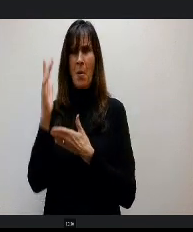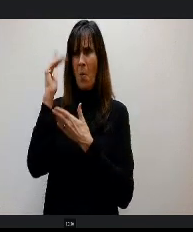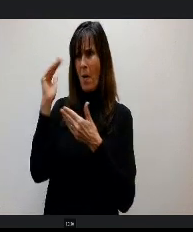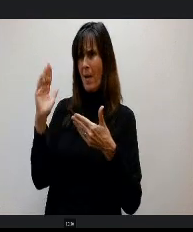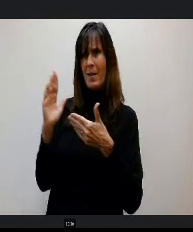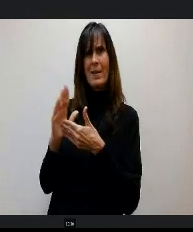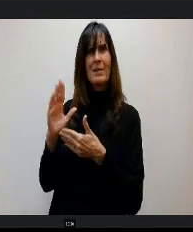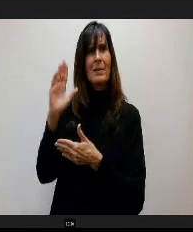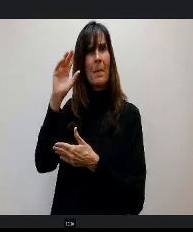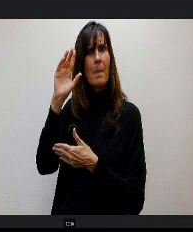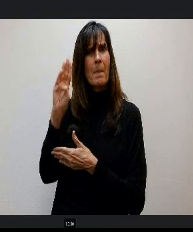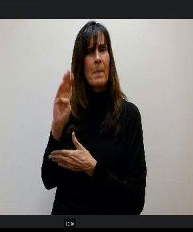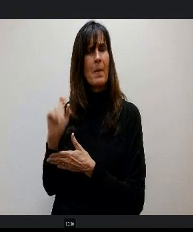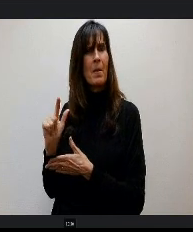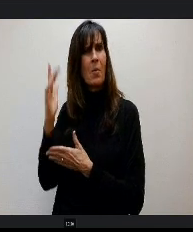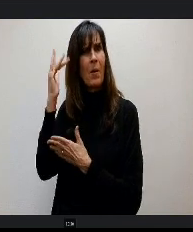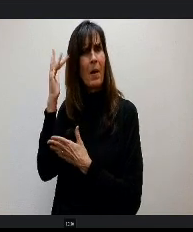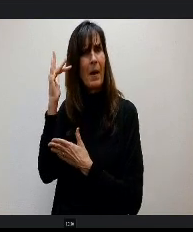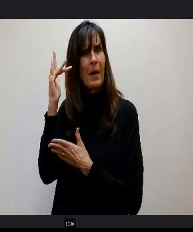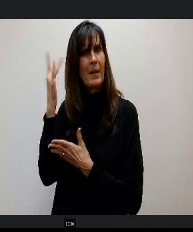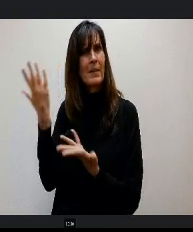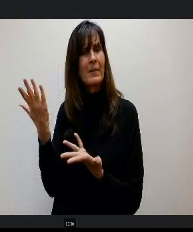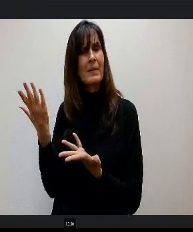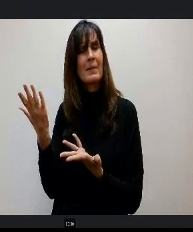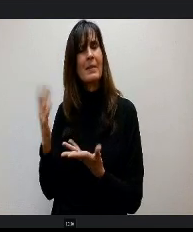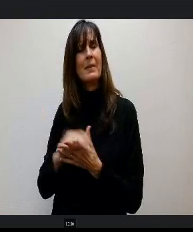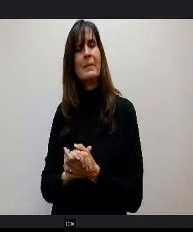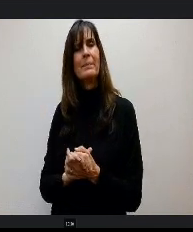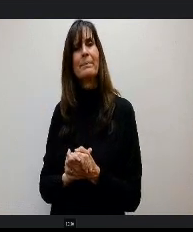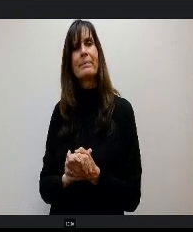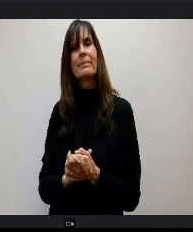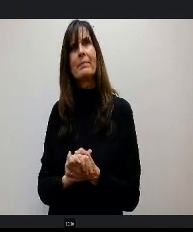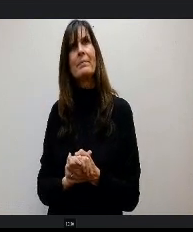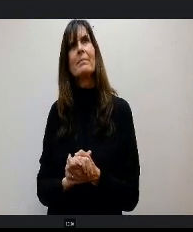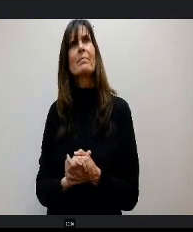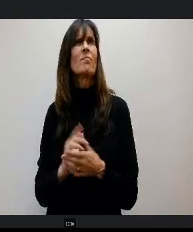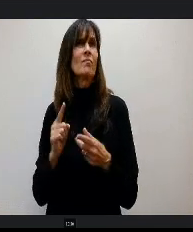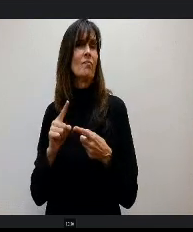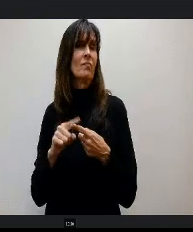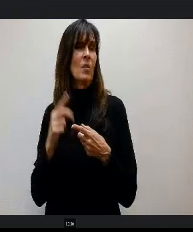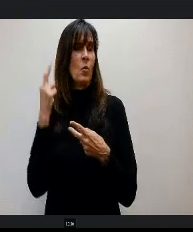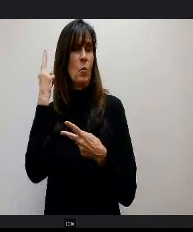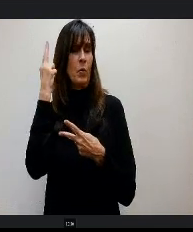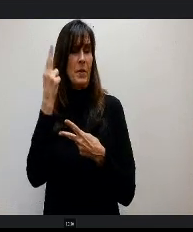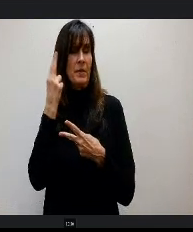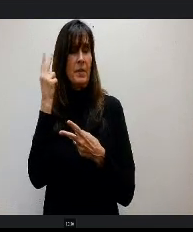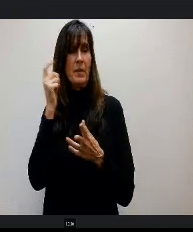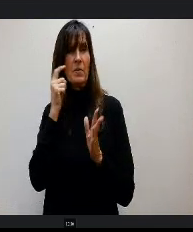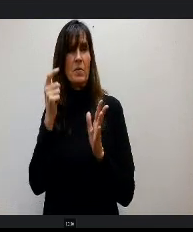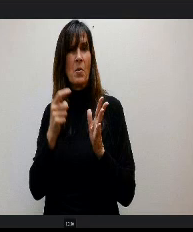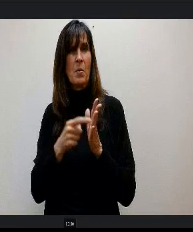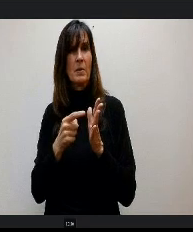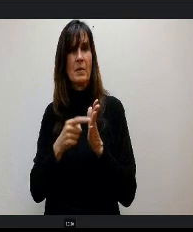it or a district oppose it? Well, one would be that what we see is that the gap in funding